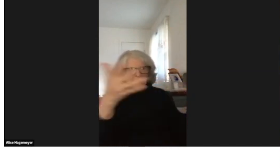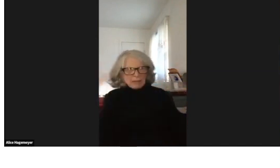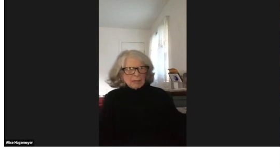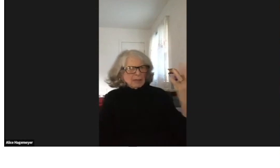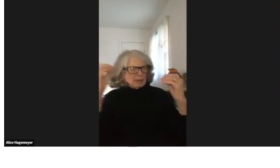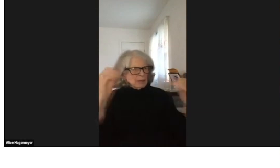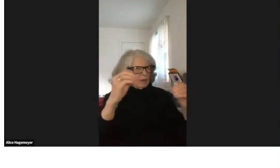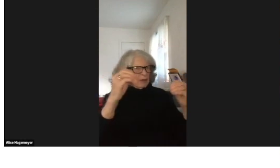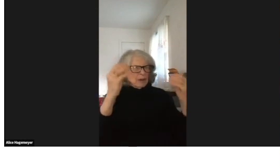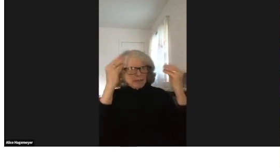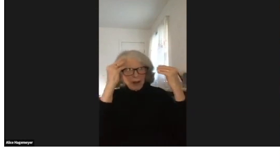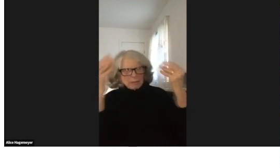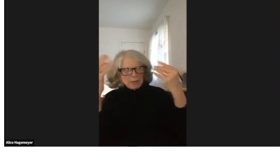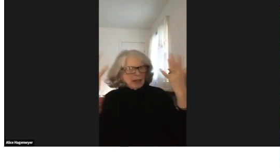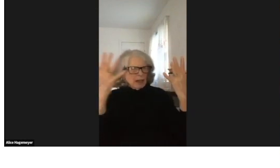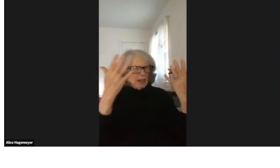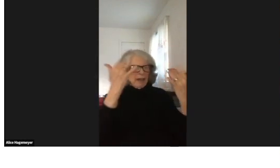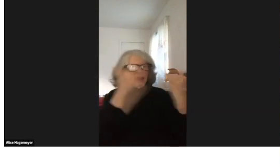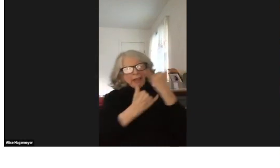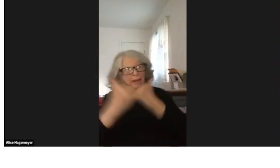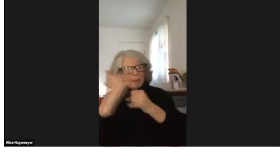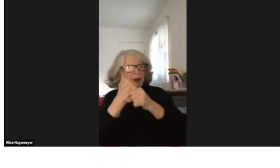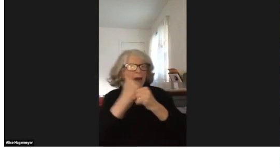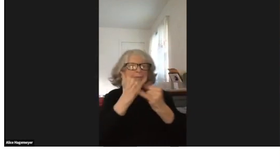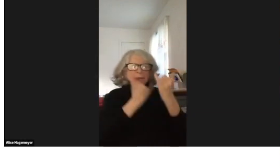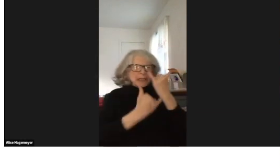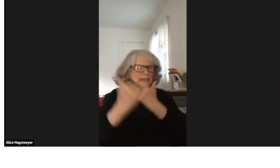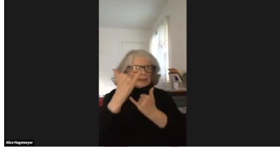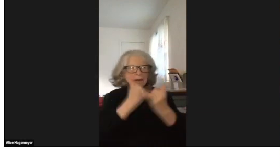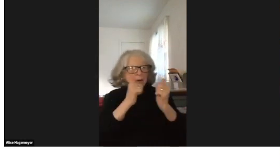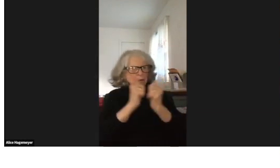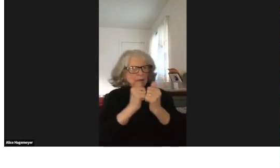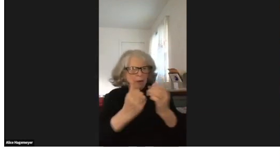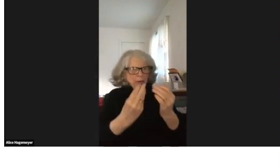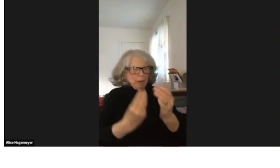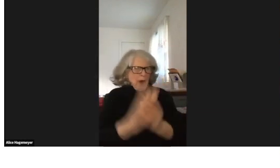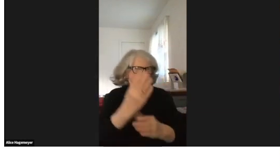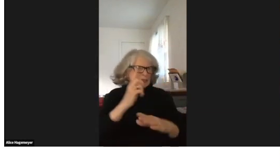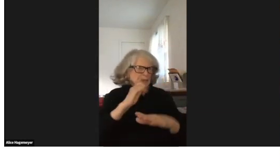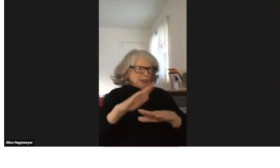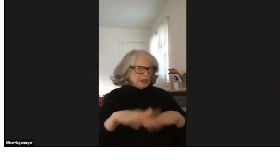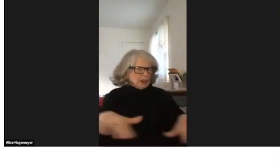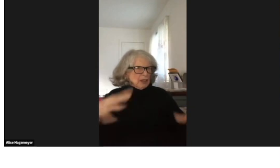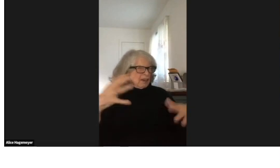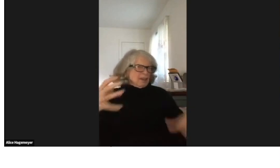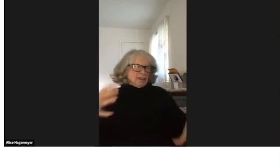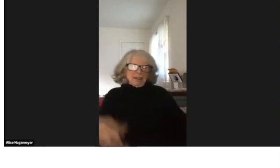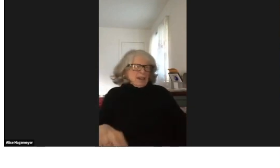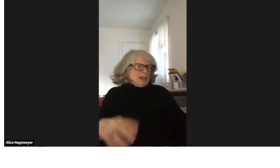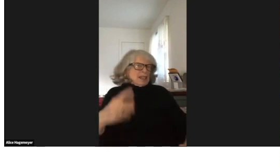And many hearing parents don't know about deaf culture. There was not much information and they are trying